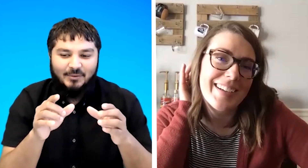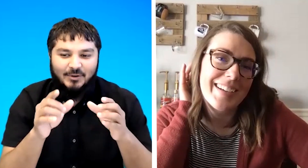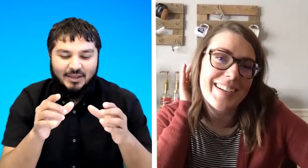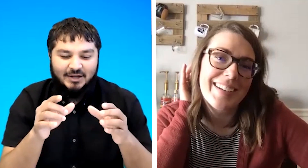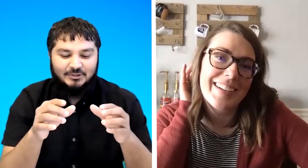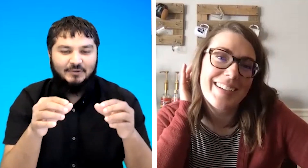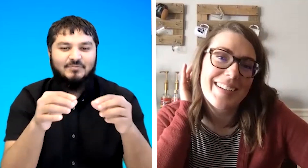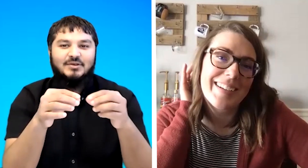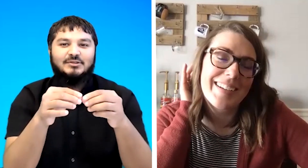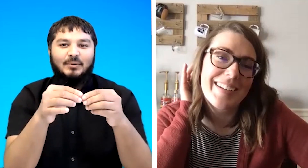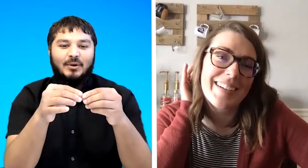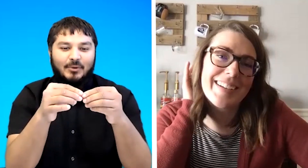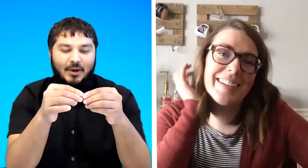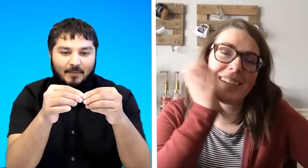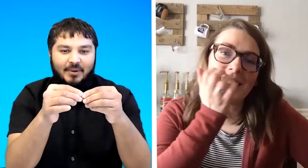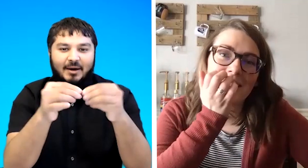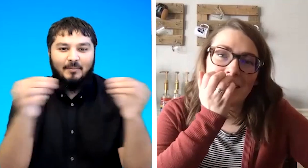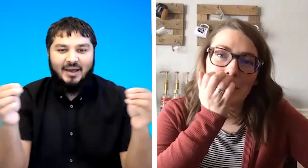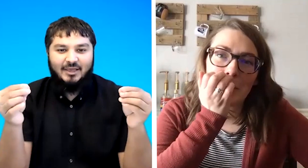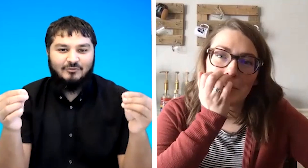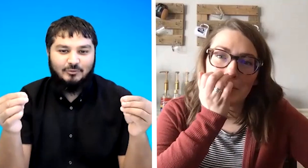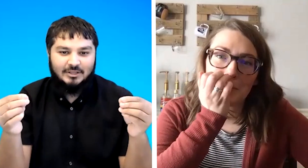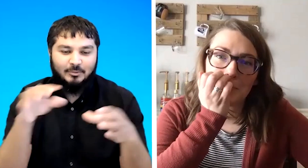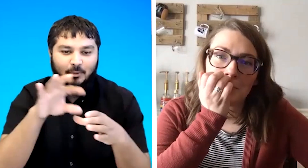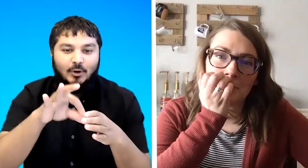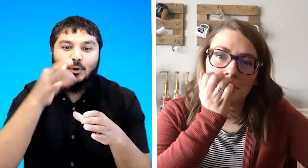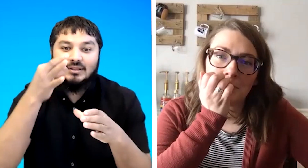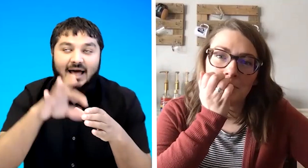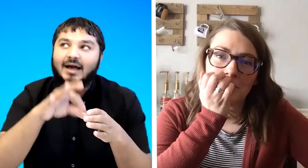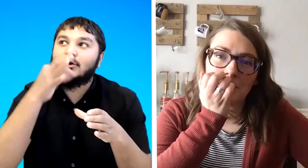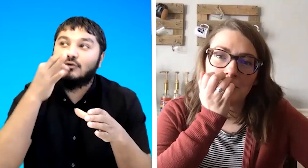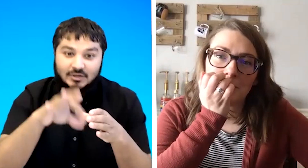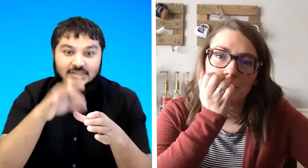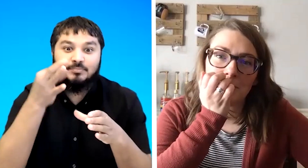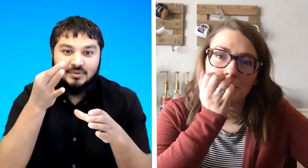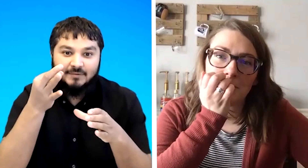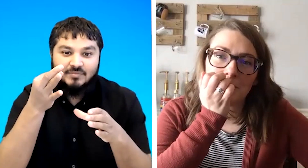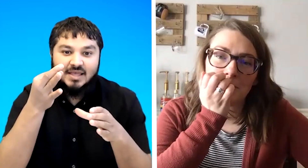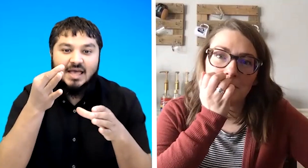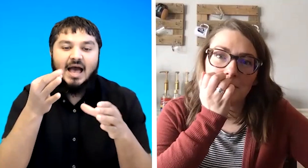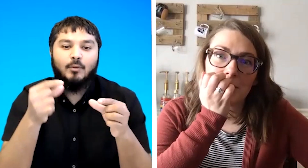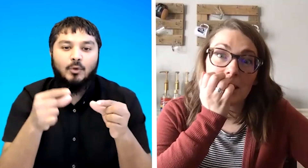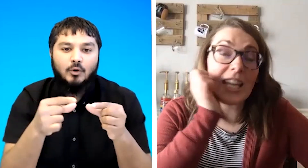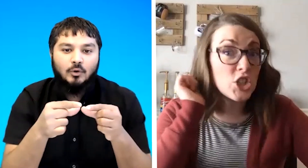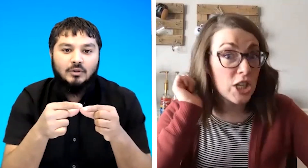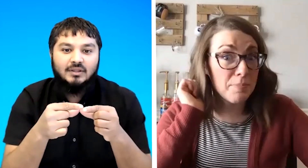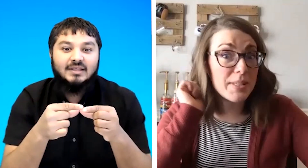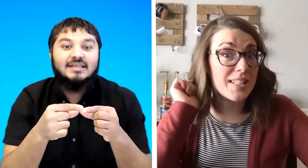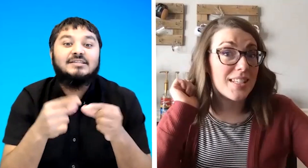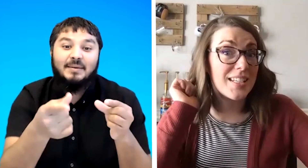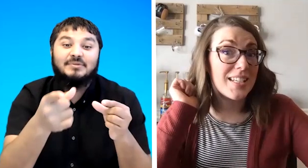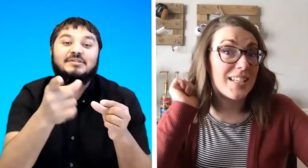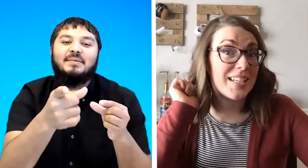looking into so when we open our packet of is we call that crisp i remember my chips chips chips